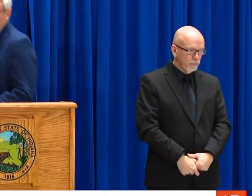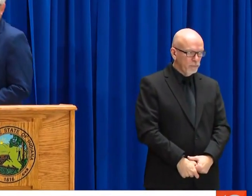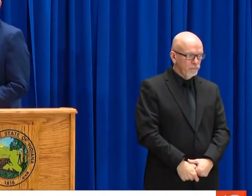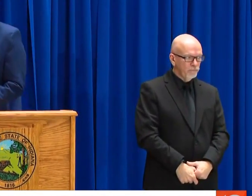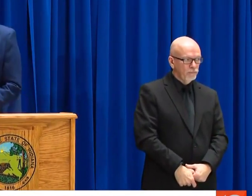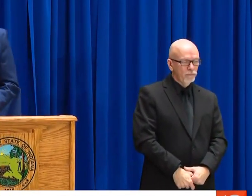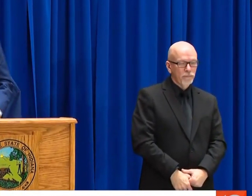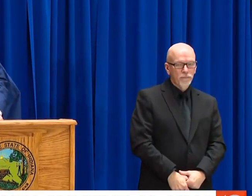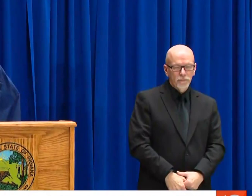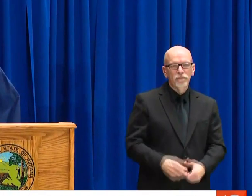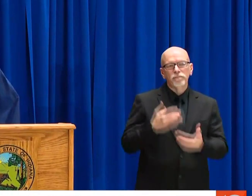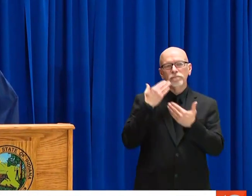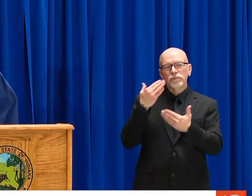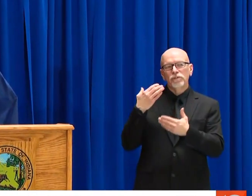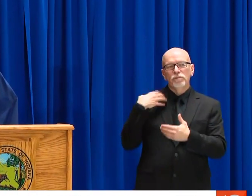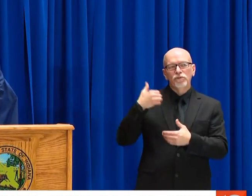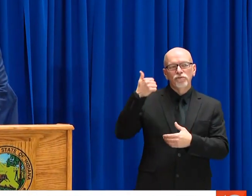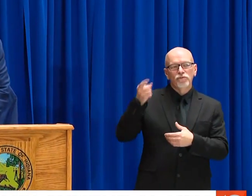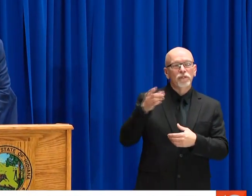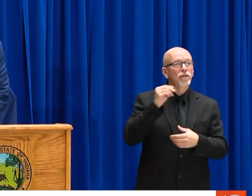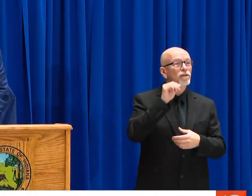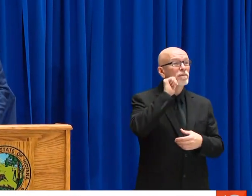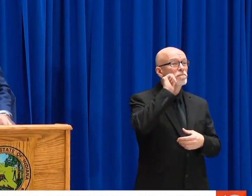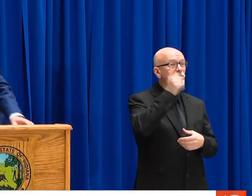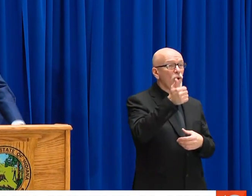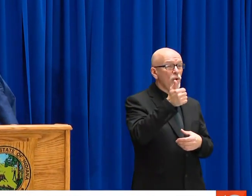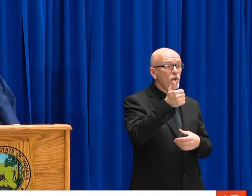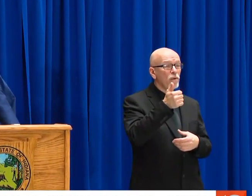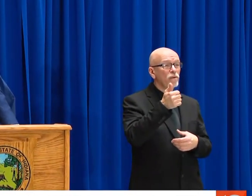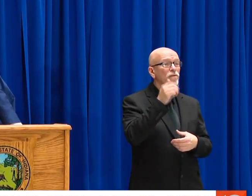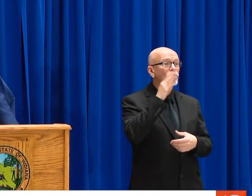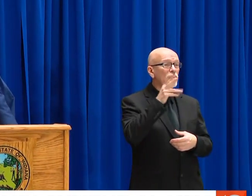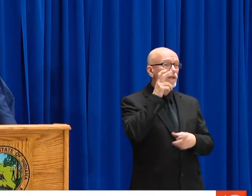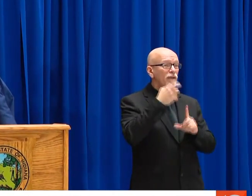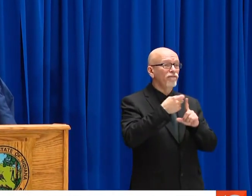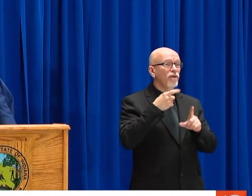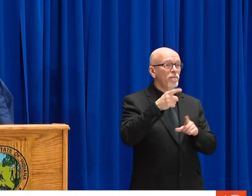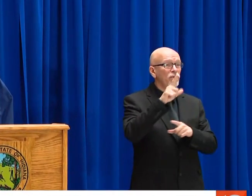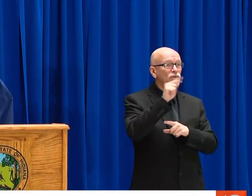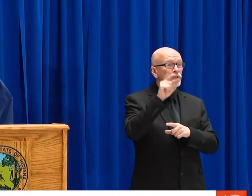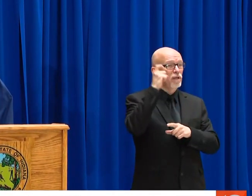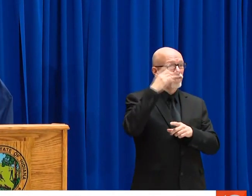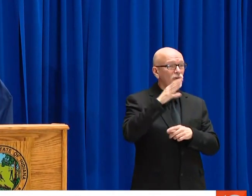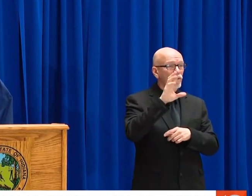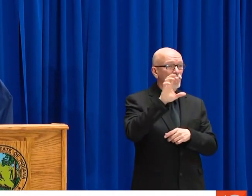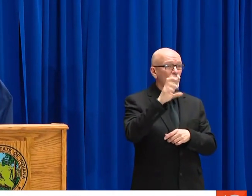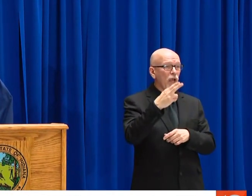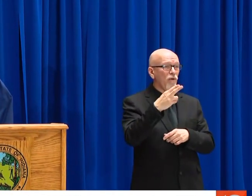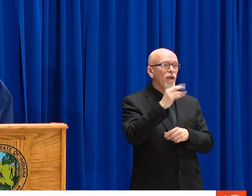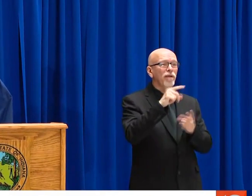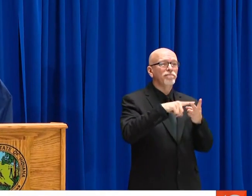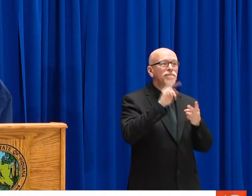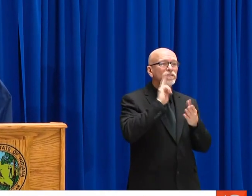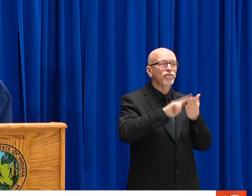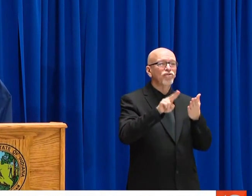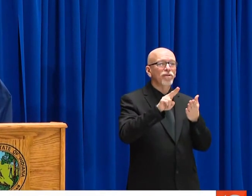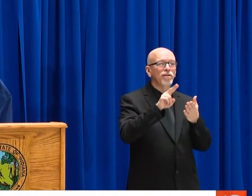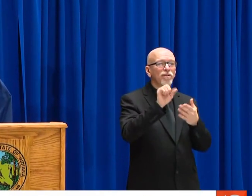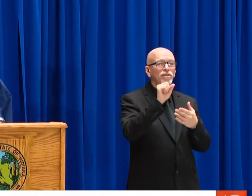SHARE WITH US. THANK YOU. THANK YOU, COMMISSIONER.